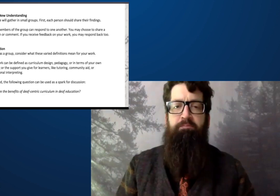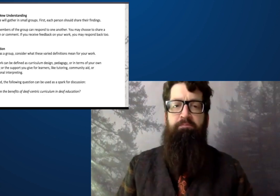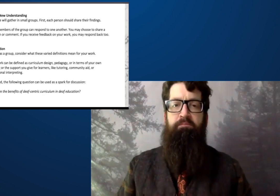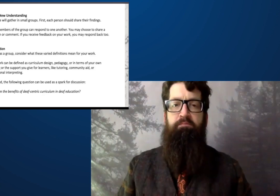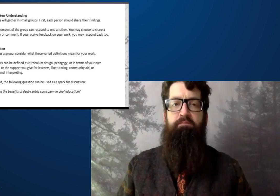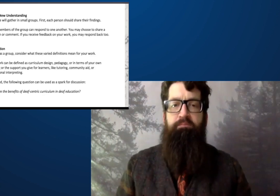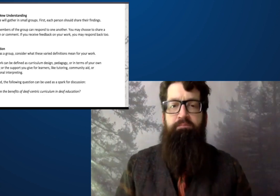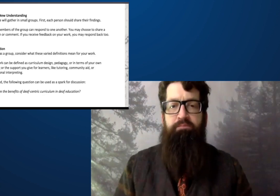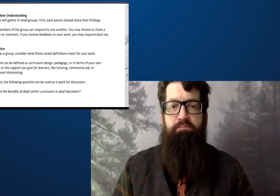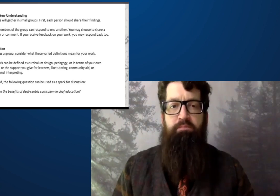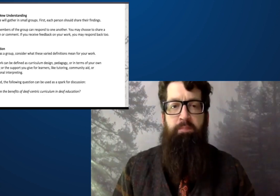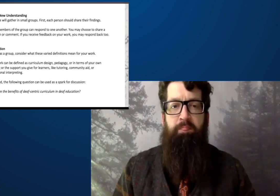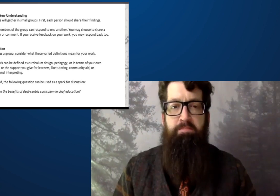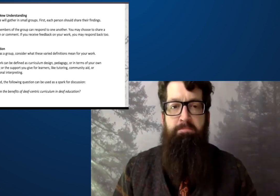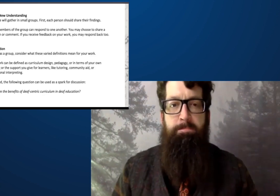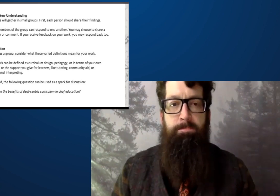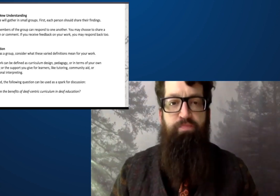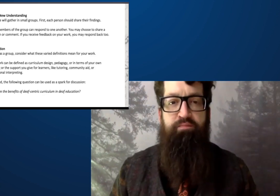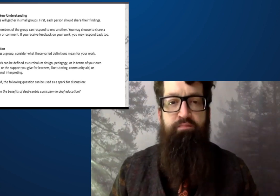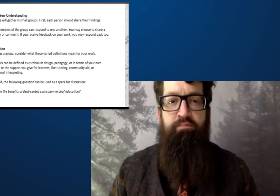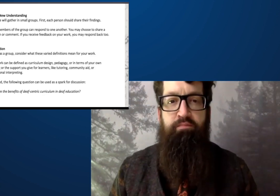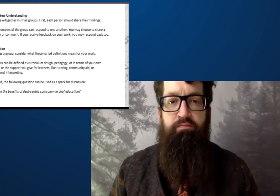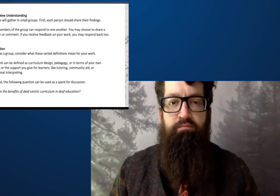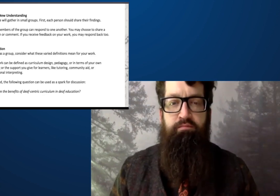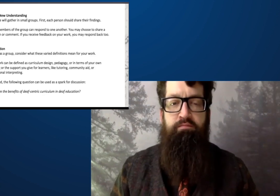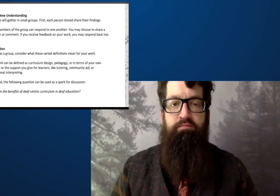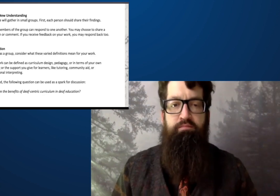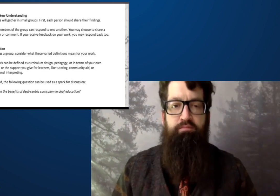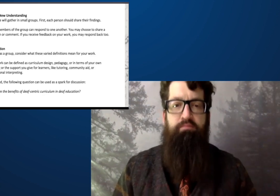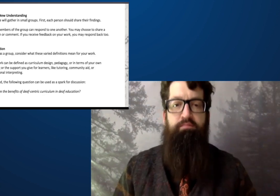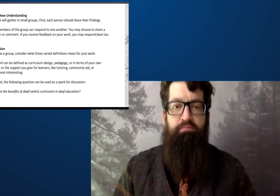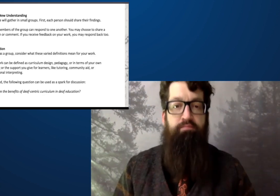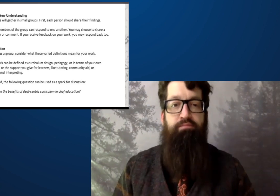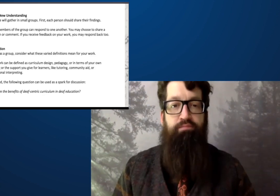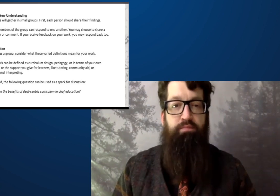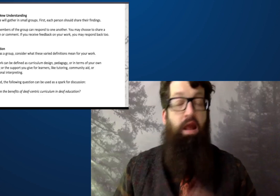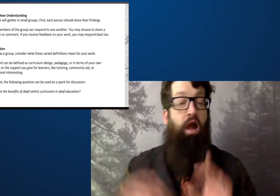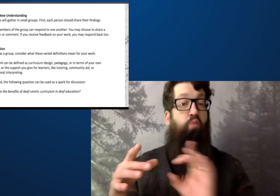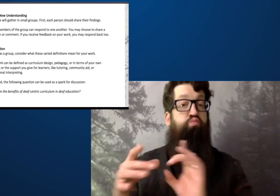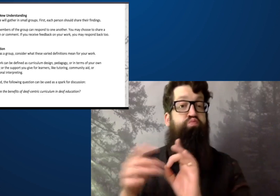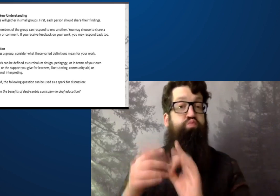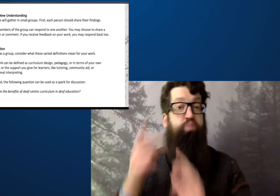applied in a specific environment in a very concrete way.